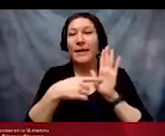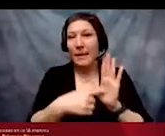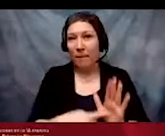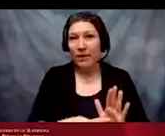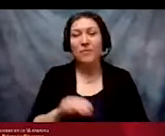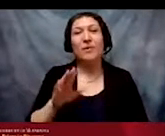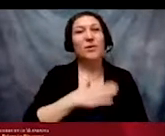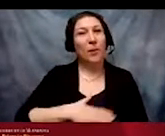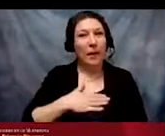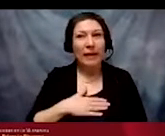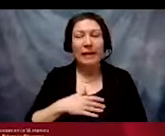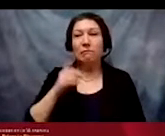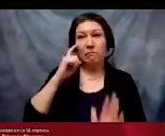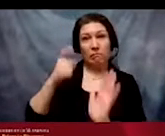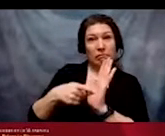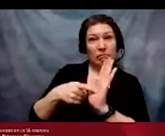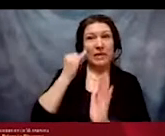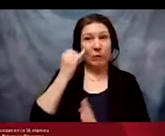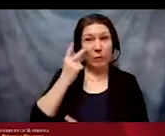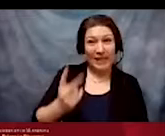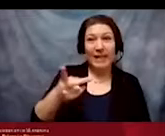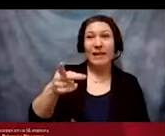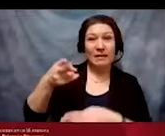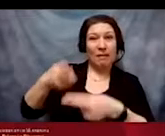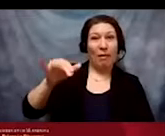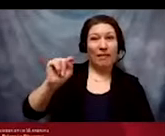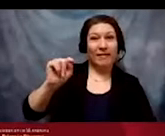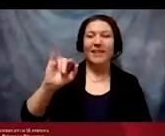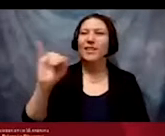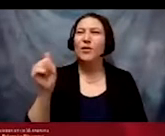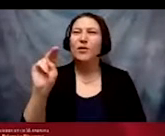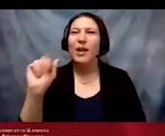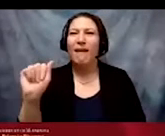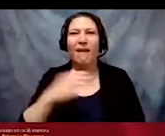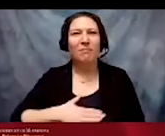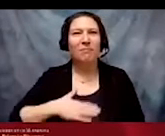free to call them out if you see them. Jana, will you kindly help